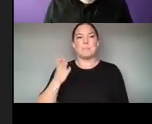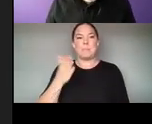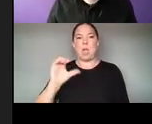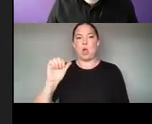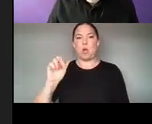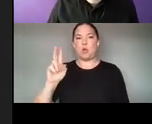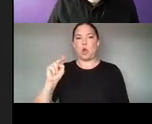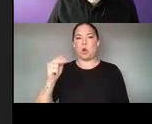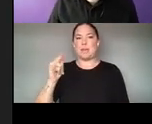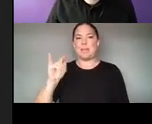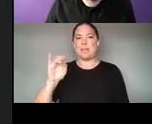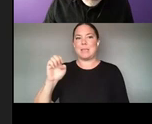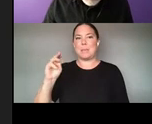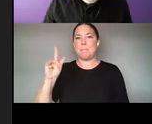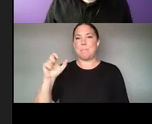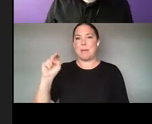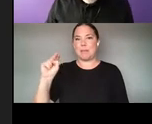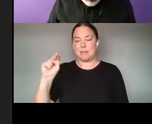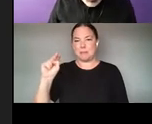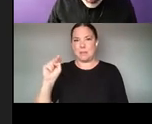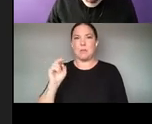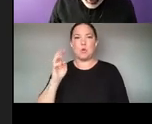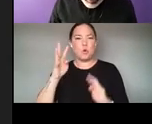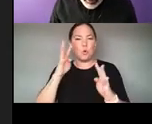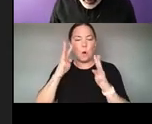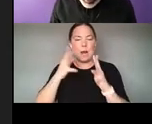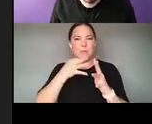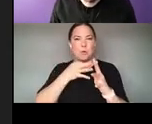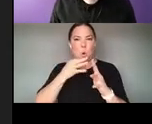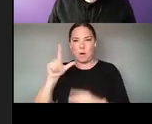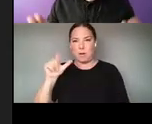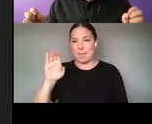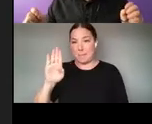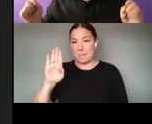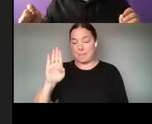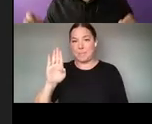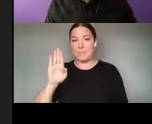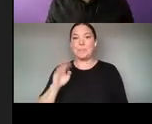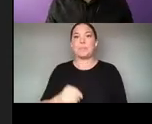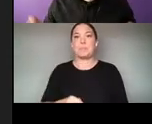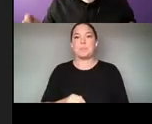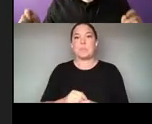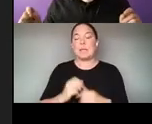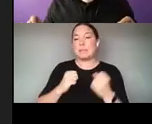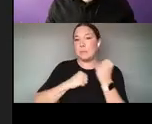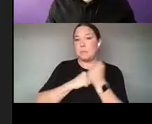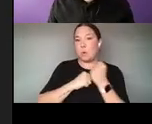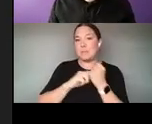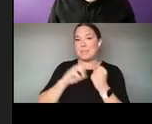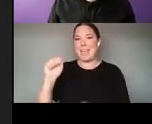STUDIO FOR CREATIVE INQUIRY WHICH IS A LABORATORY THAT SUPPORTS ATYPICAL AND ANTI-DISCIPLINARY